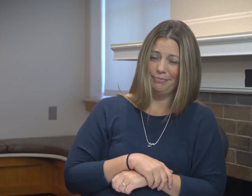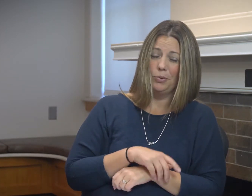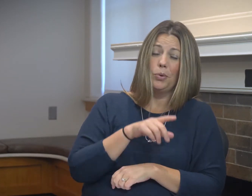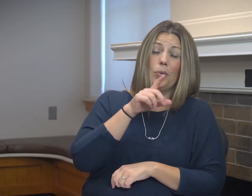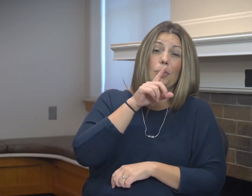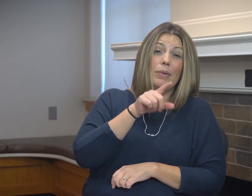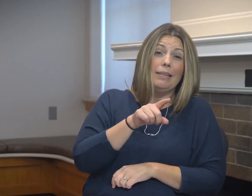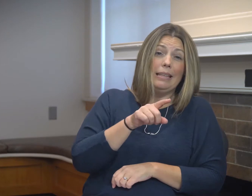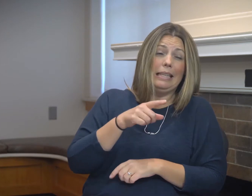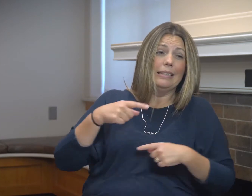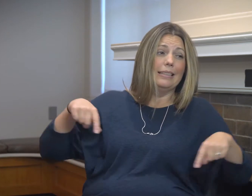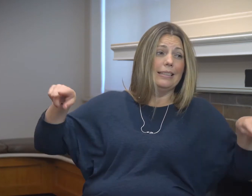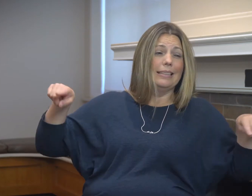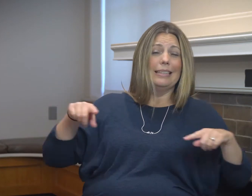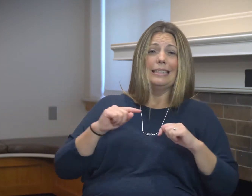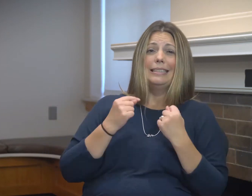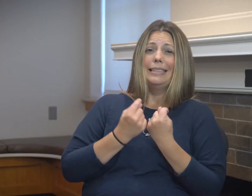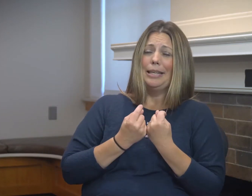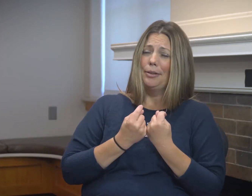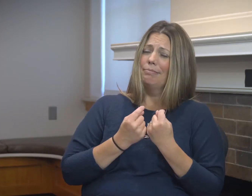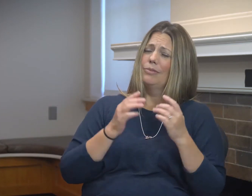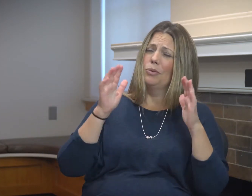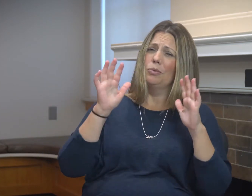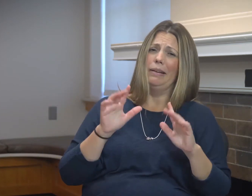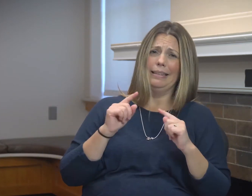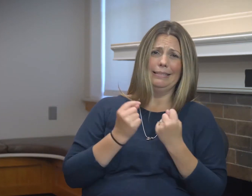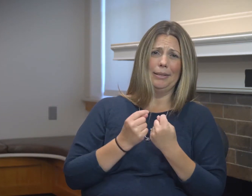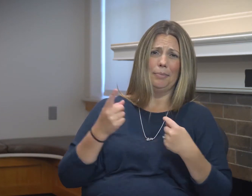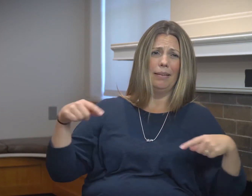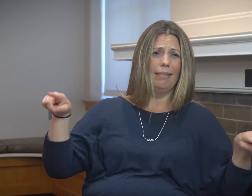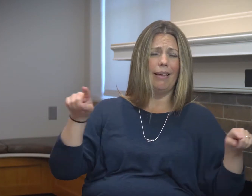That is definitely a priority for us this year. Really,